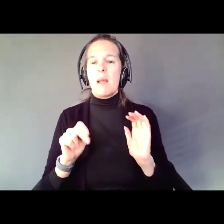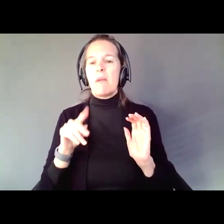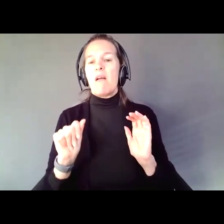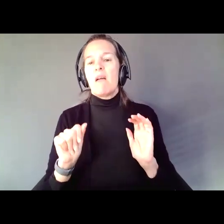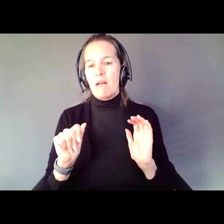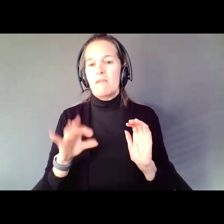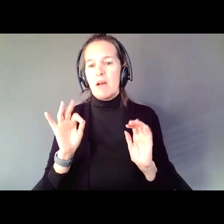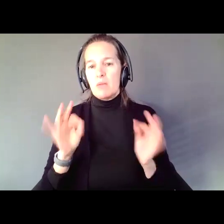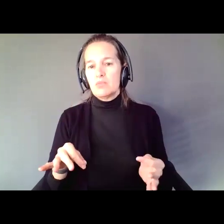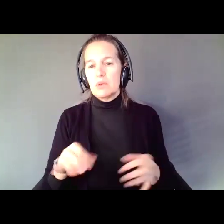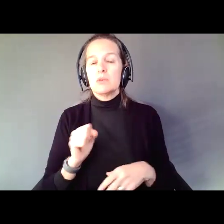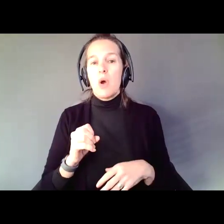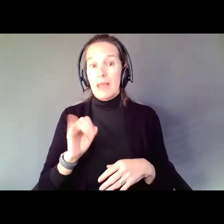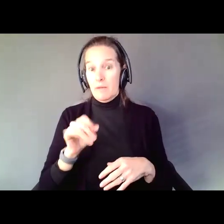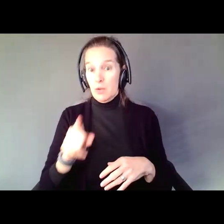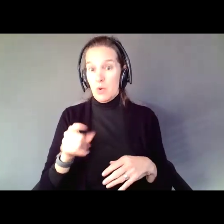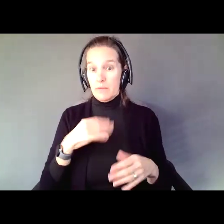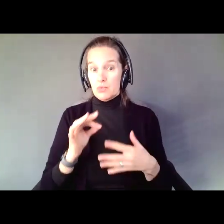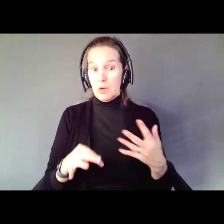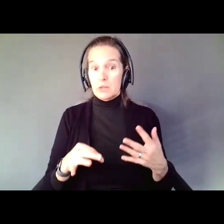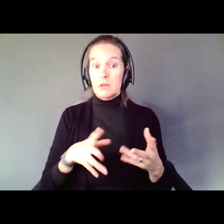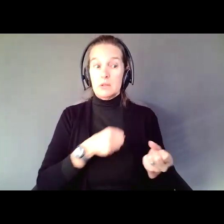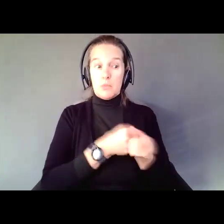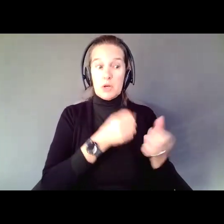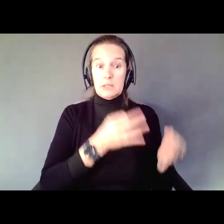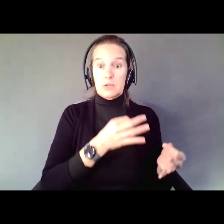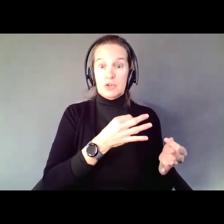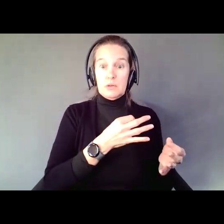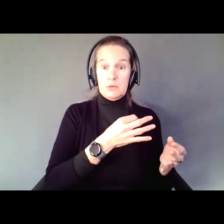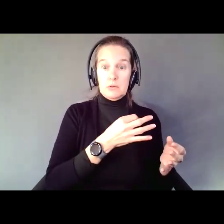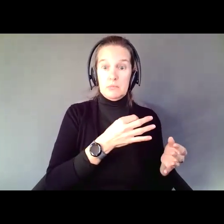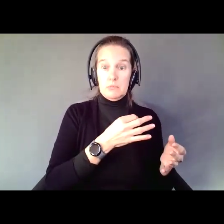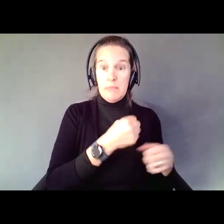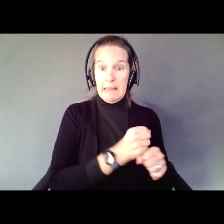Supported Decision Making and guardianship, and say there is a chance of being hurt in both of